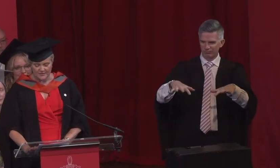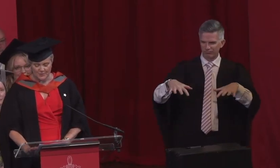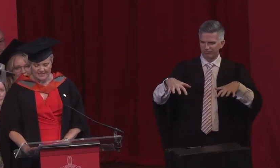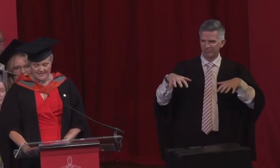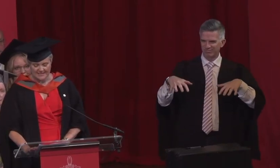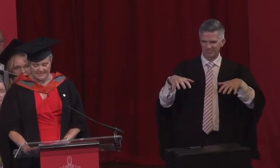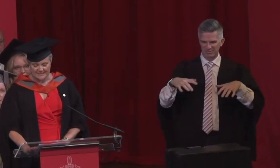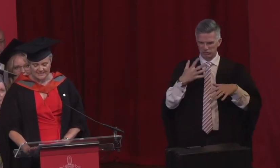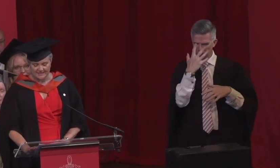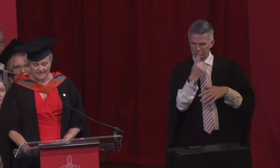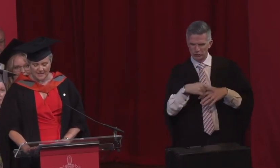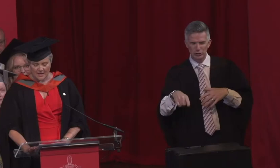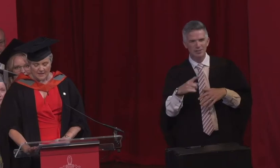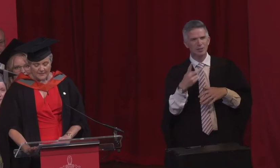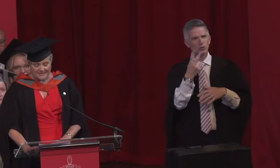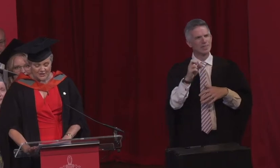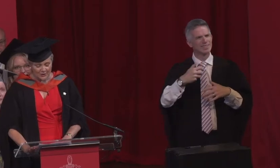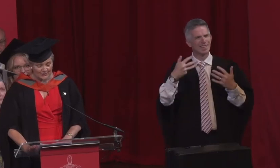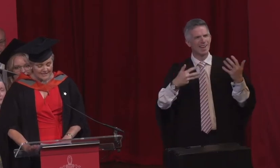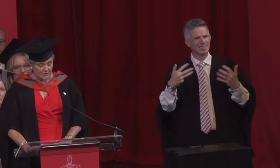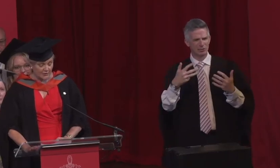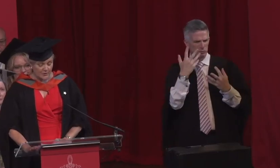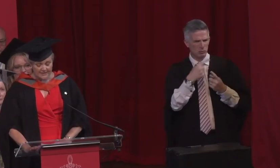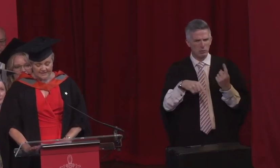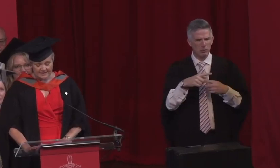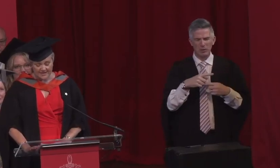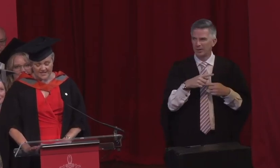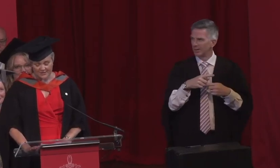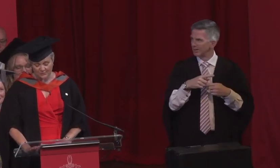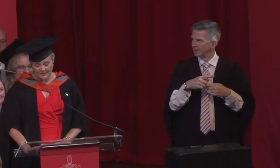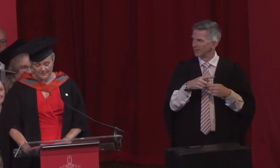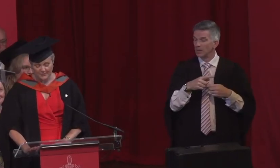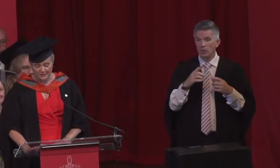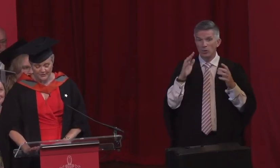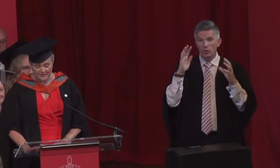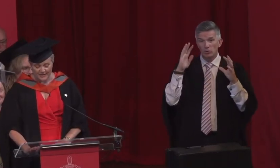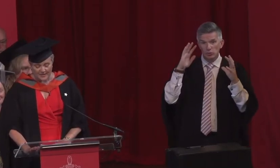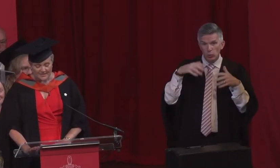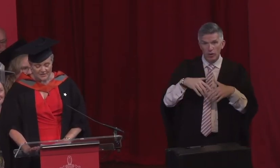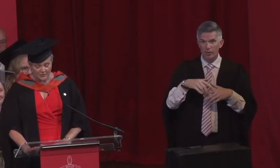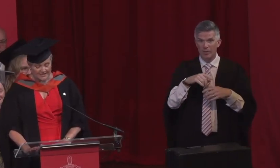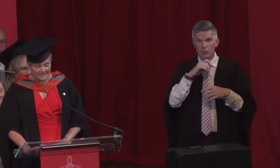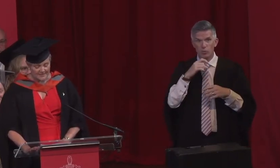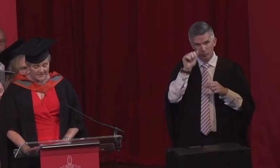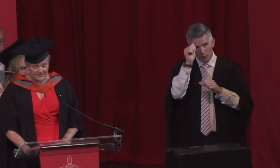2019 being told it'll go quickly...there's normally a birth... being told we'd experience